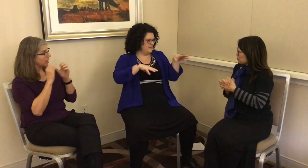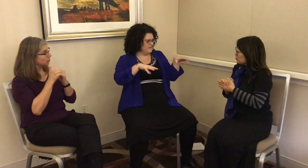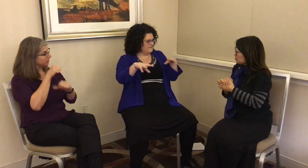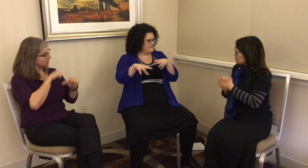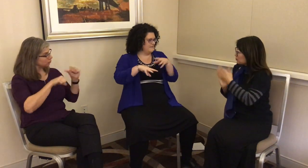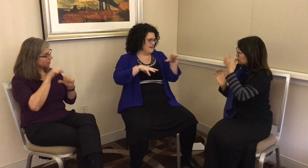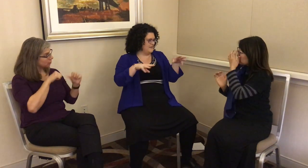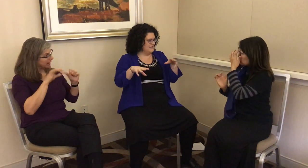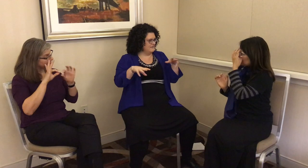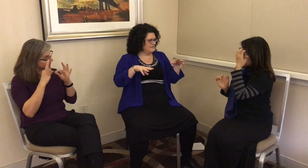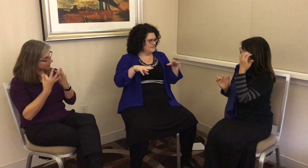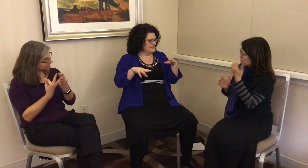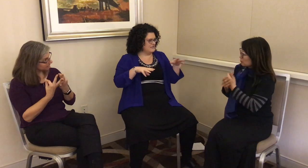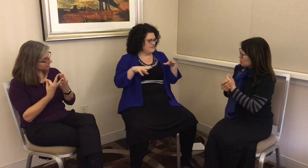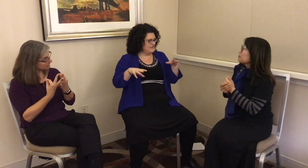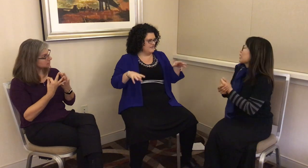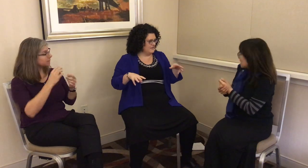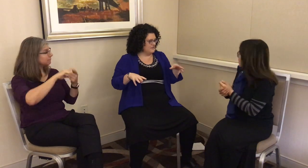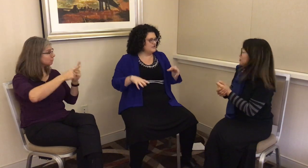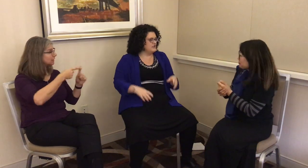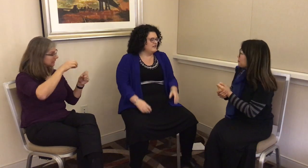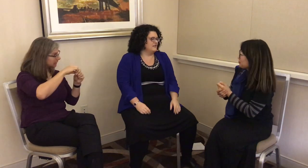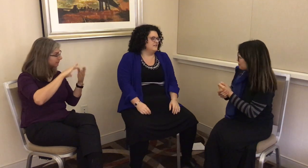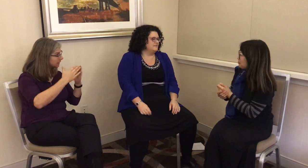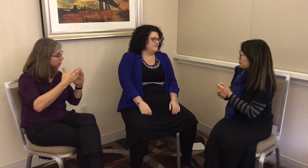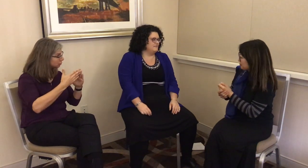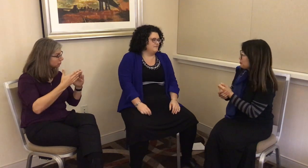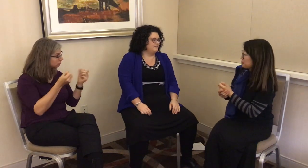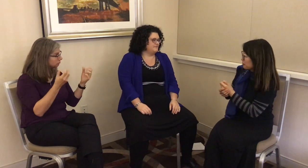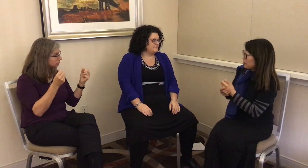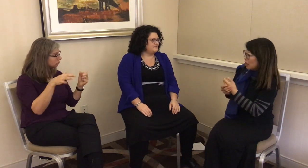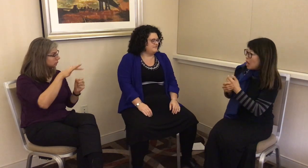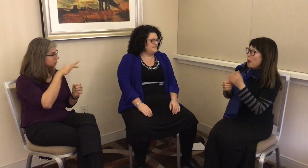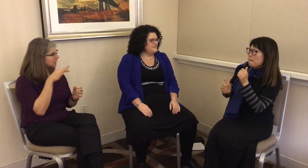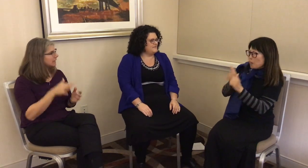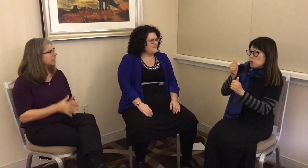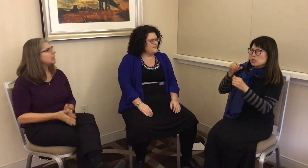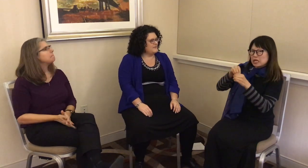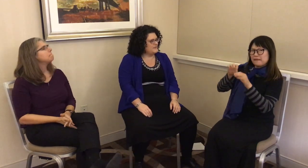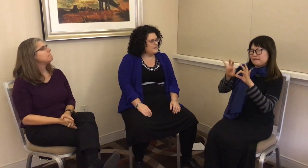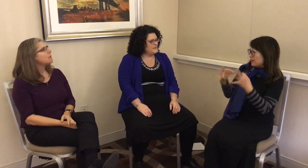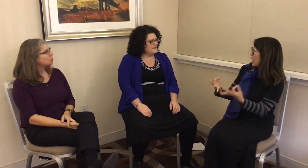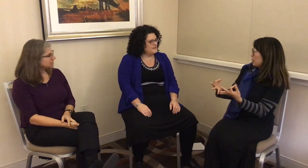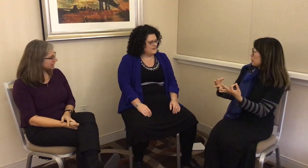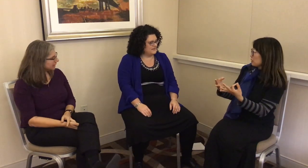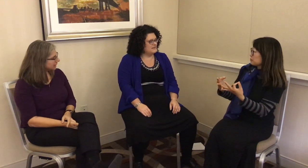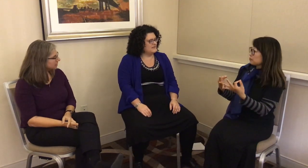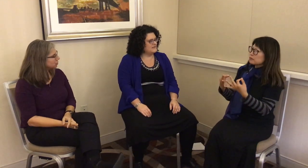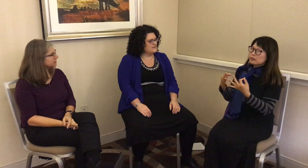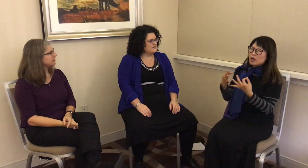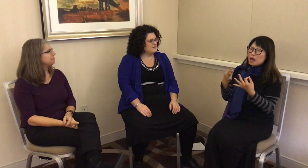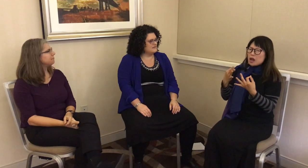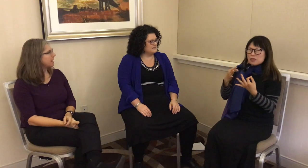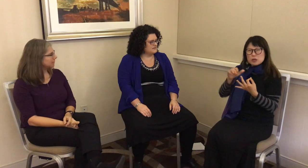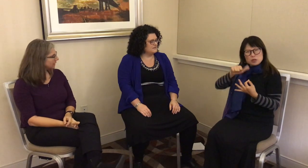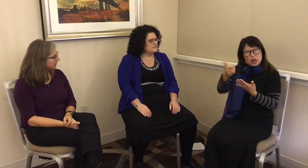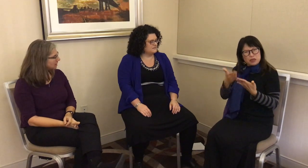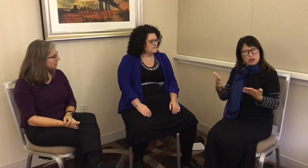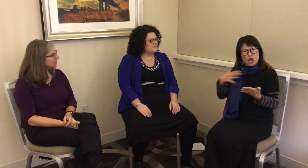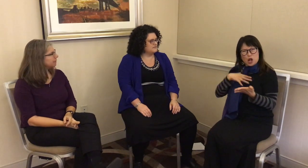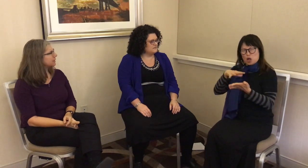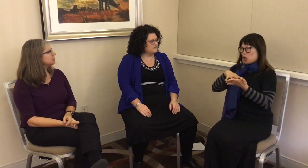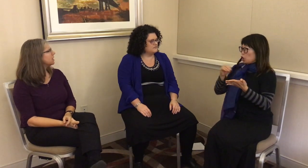with their family and friends up in the village? L: Mostly just in the family. That’s another